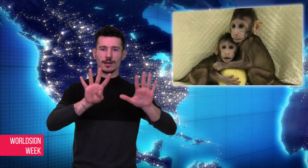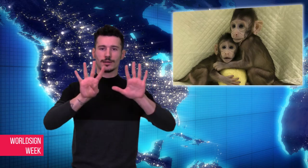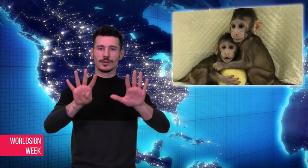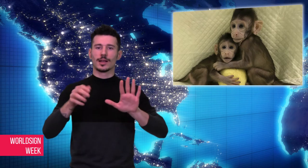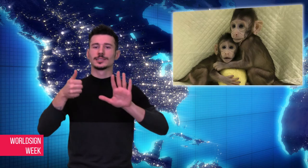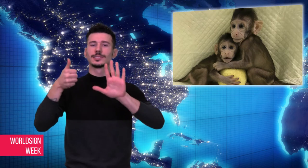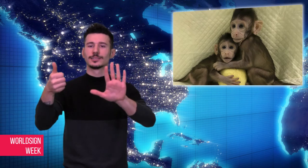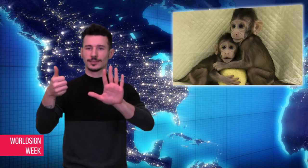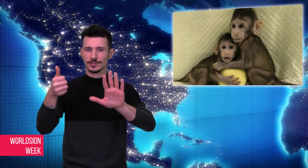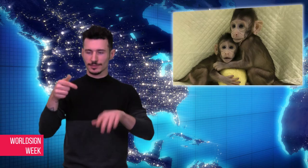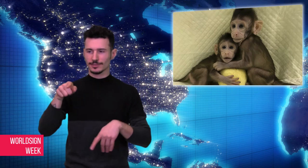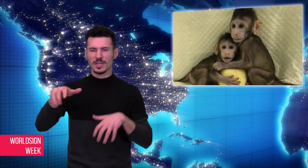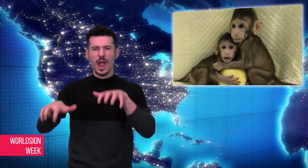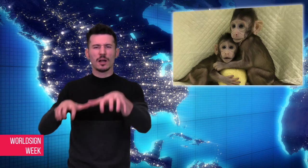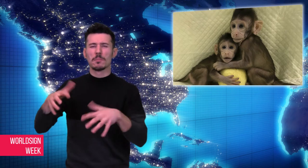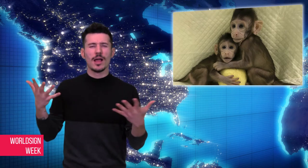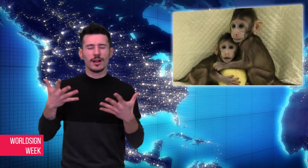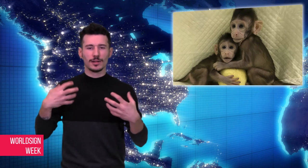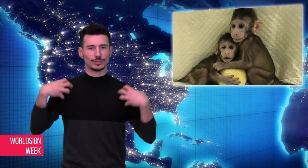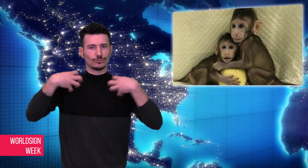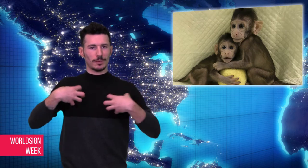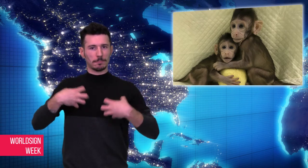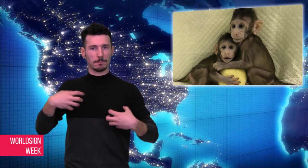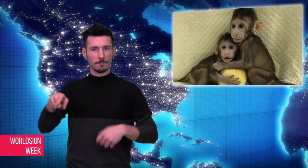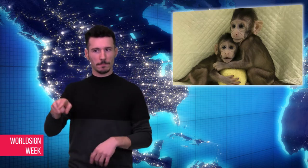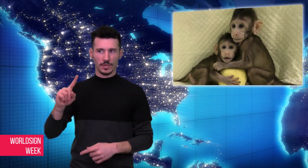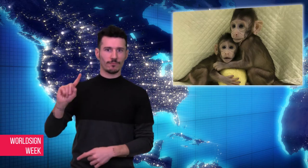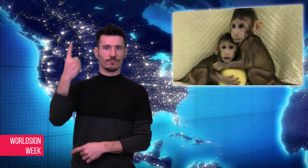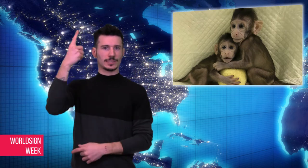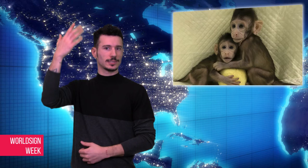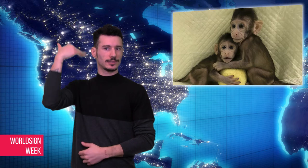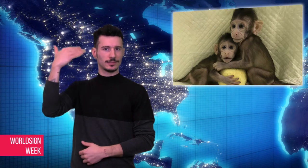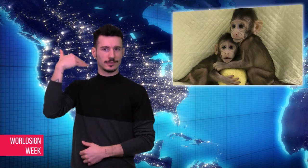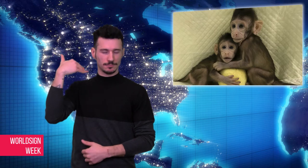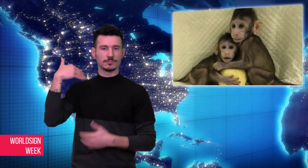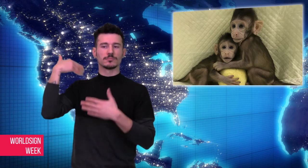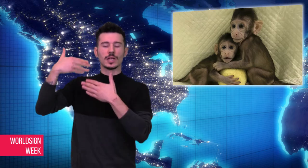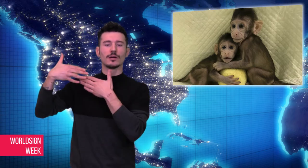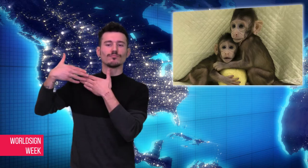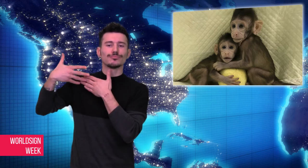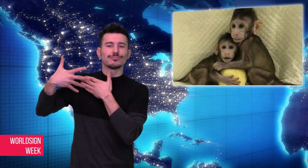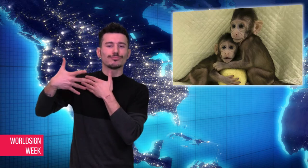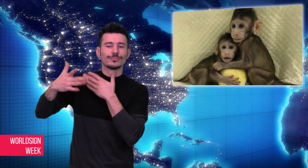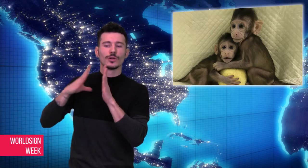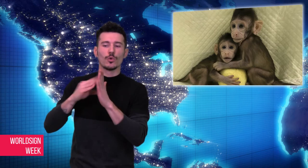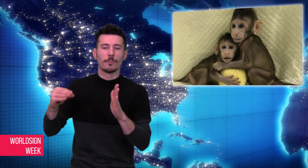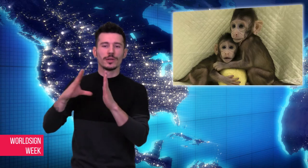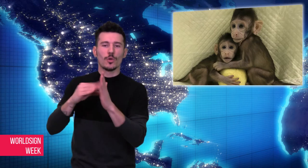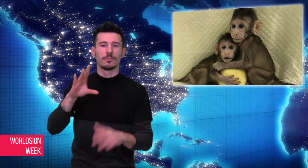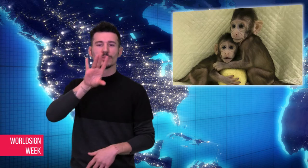done since then. Now, it is the first